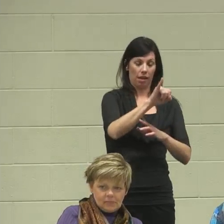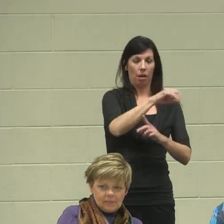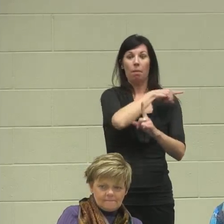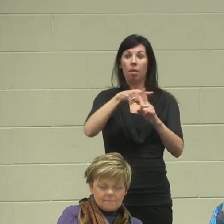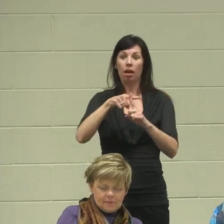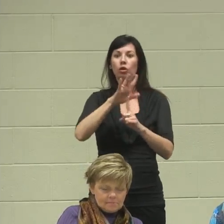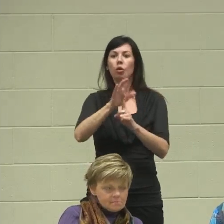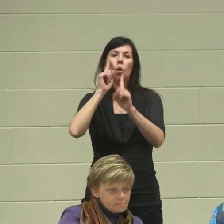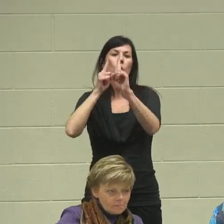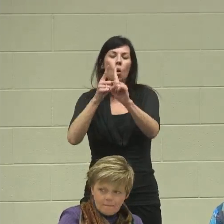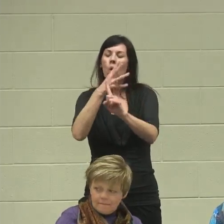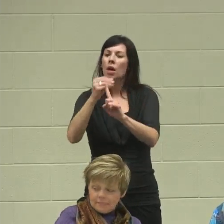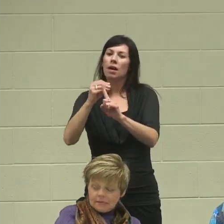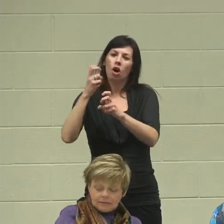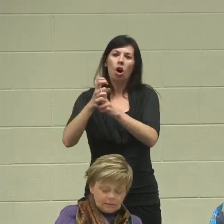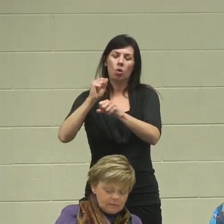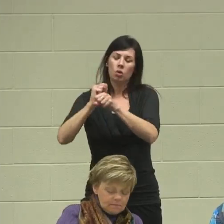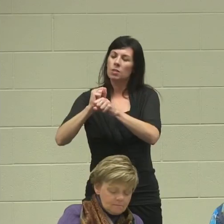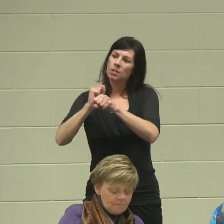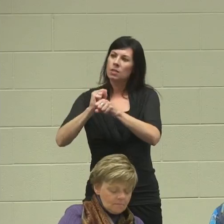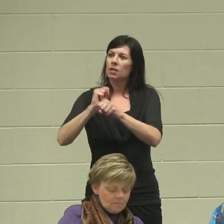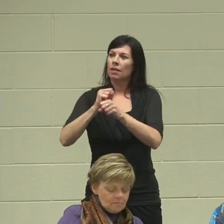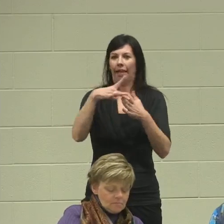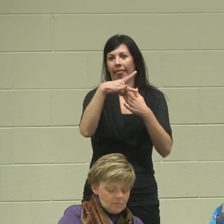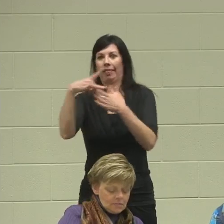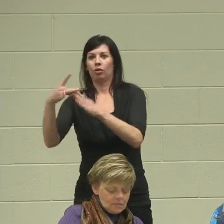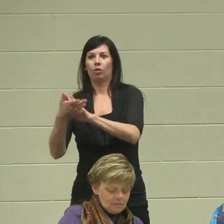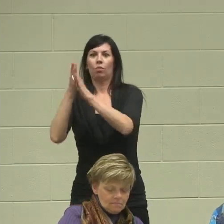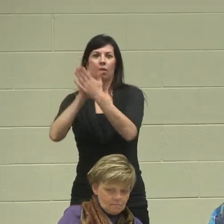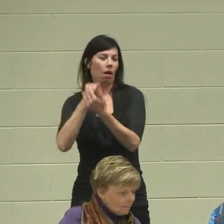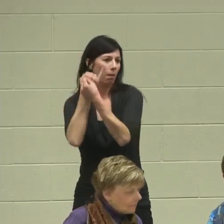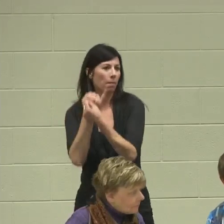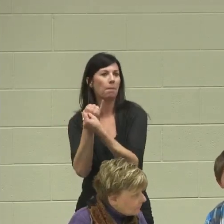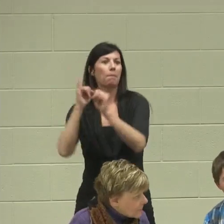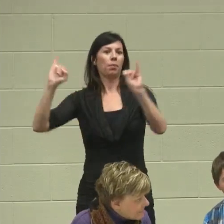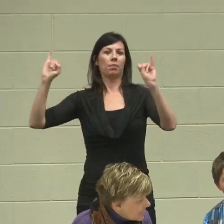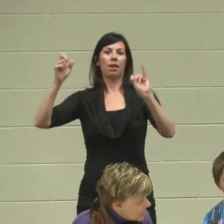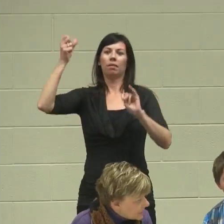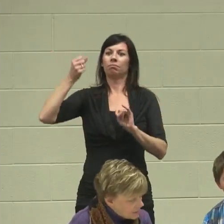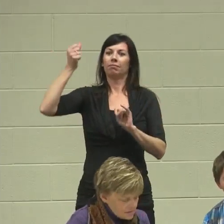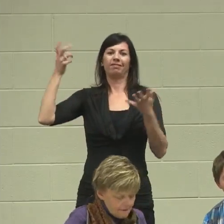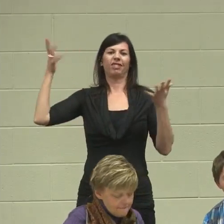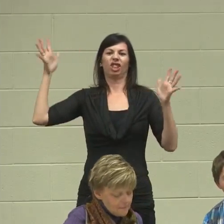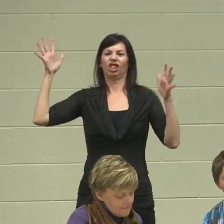and your hard work that led you to become truly independent and not rely on SSI